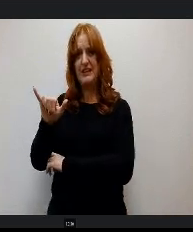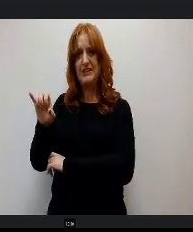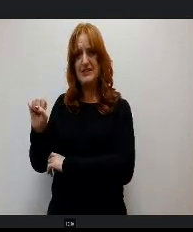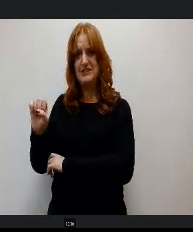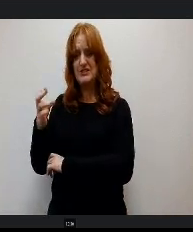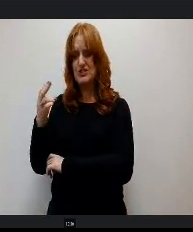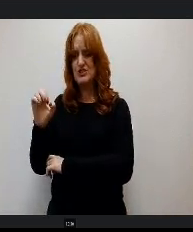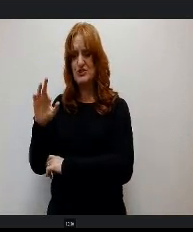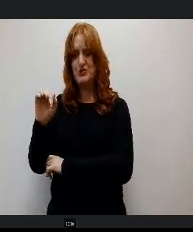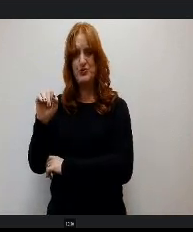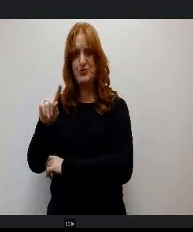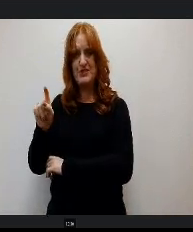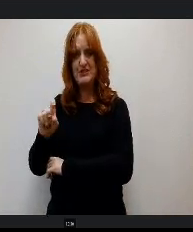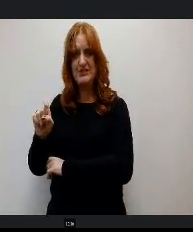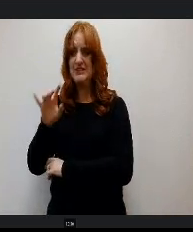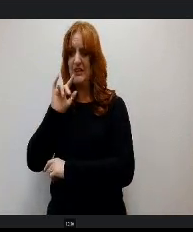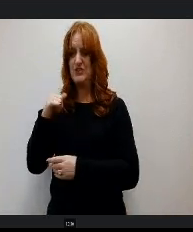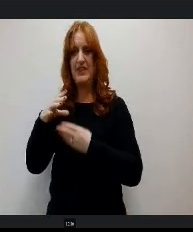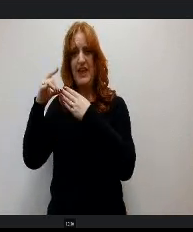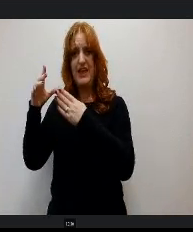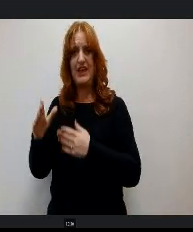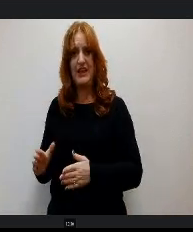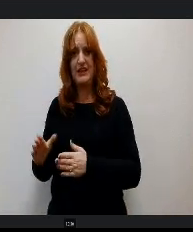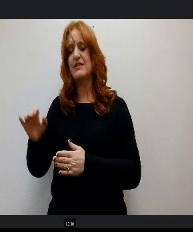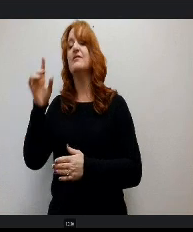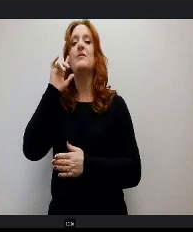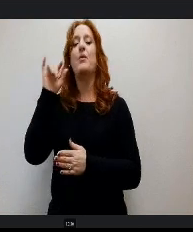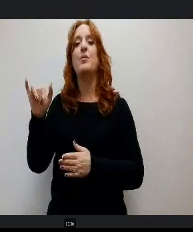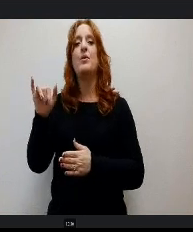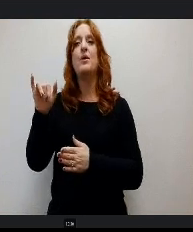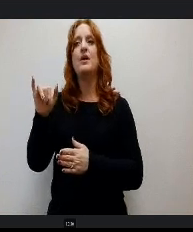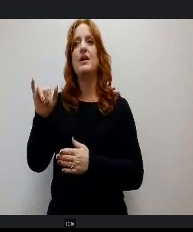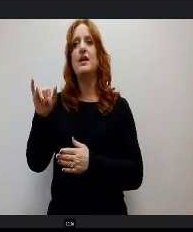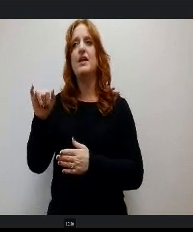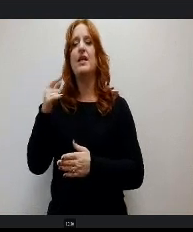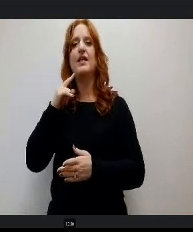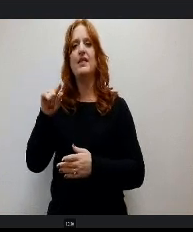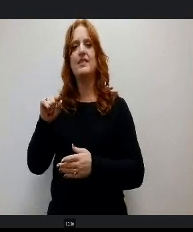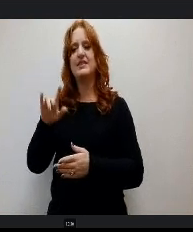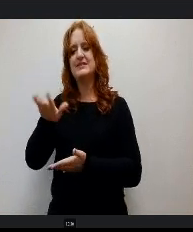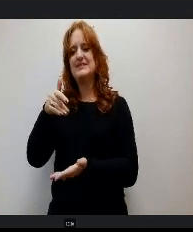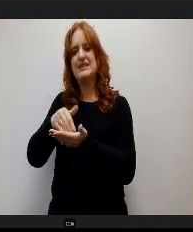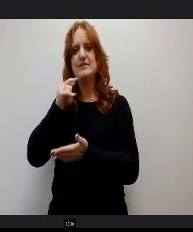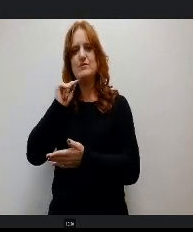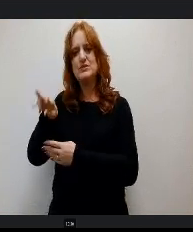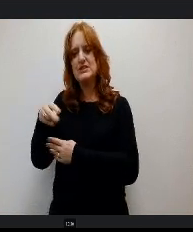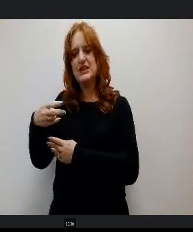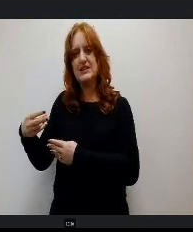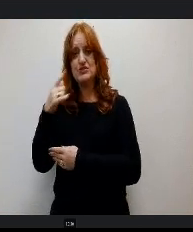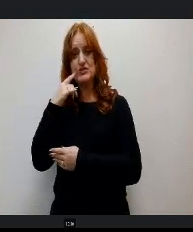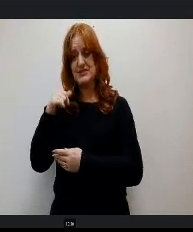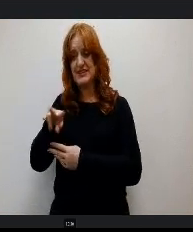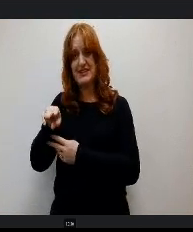Dyslexia and the director for the Yale Center for Dyslexia and Creativity. She says dyslexia is a very